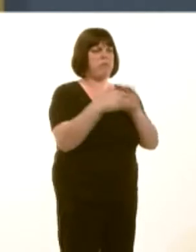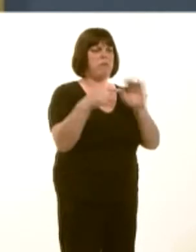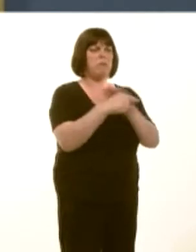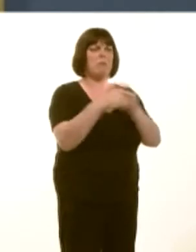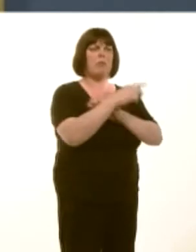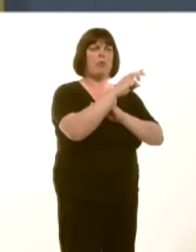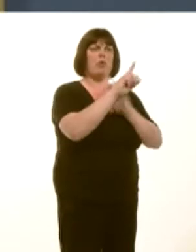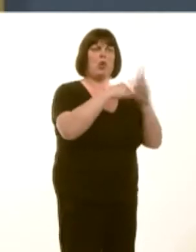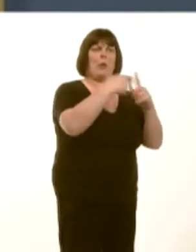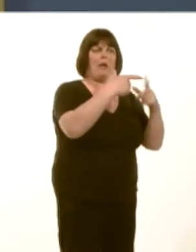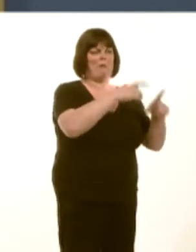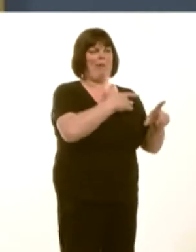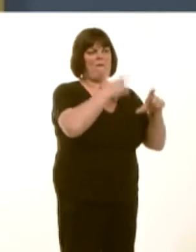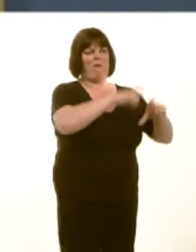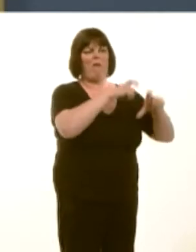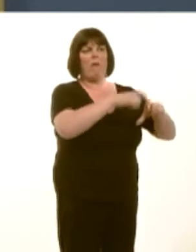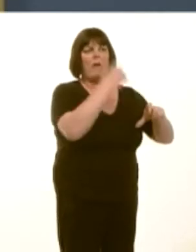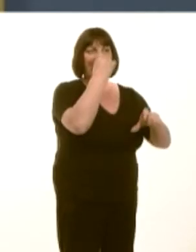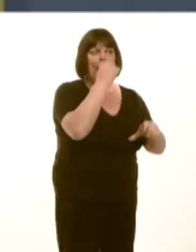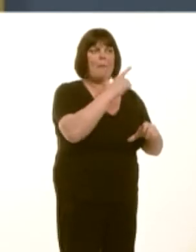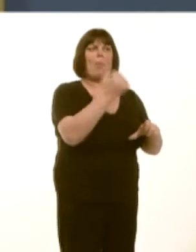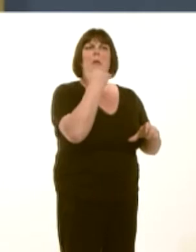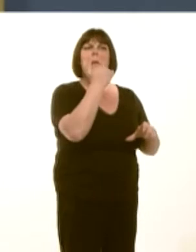there is concern that the quota is not being filled.